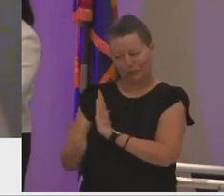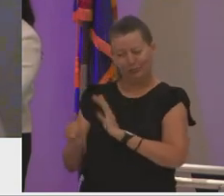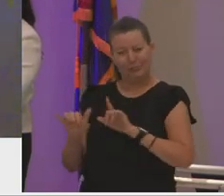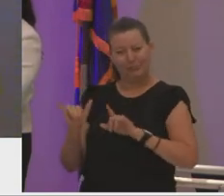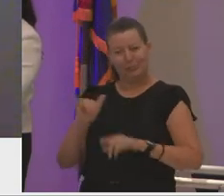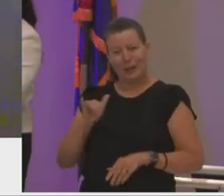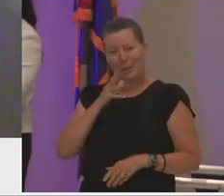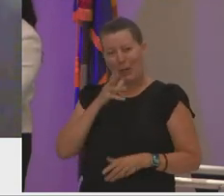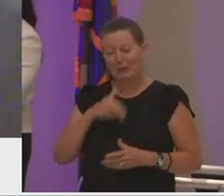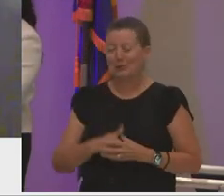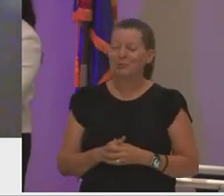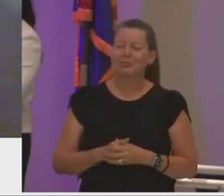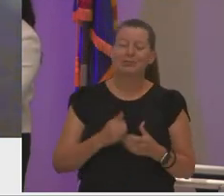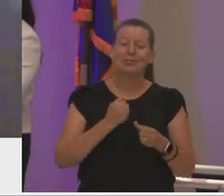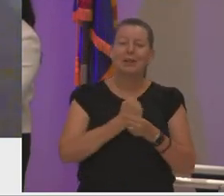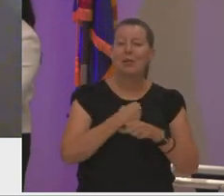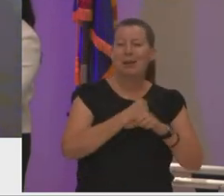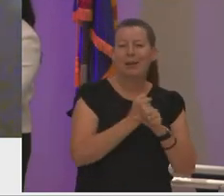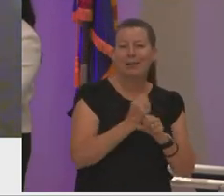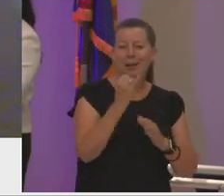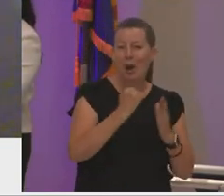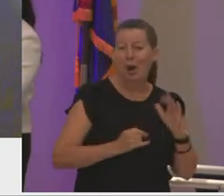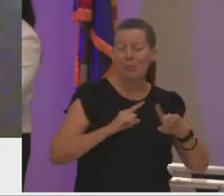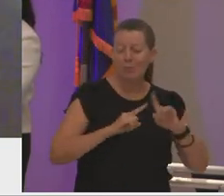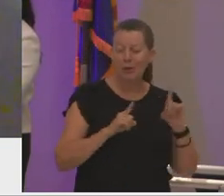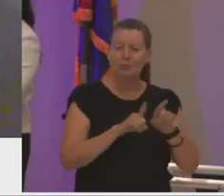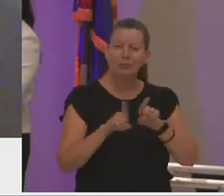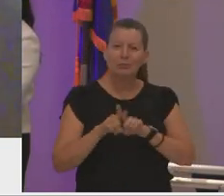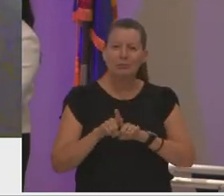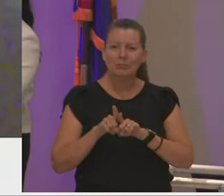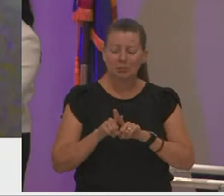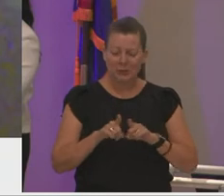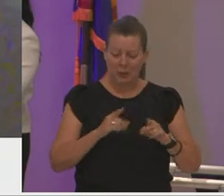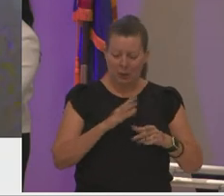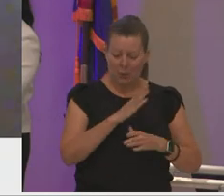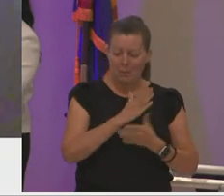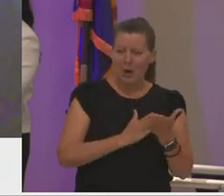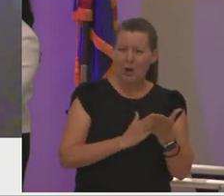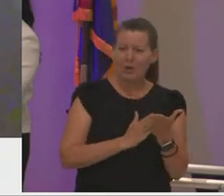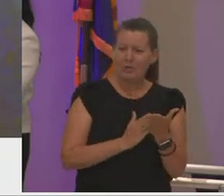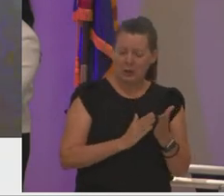while i loved making art being a part of a marginalized community meant that i had little to